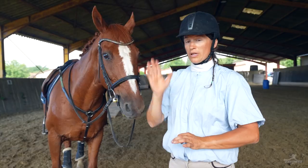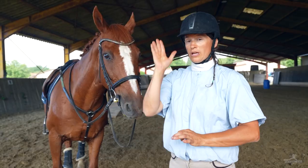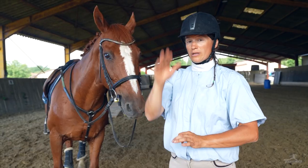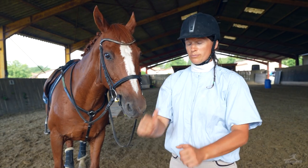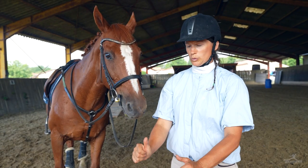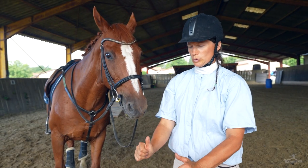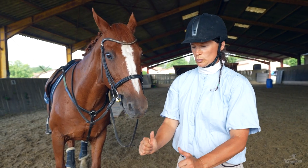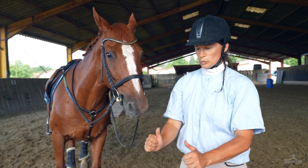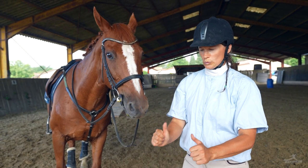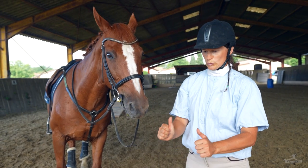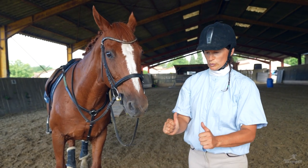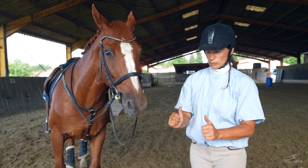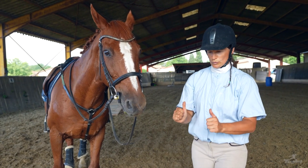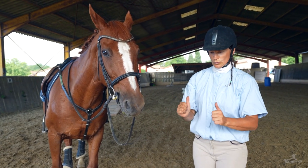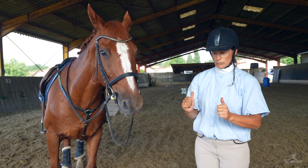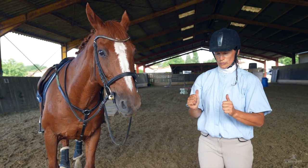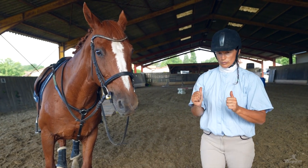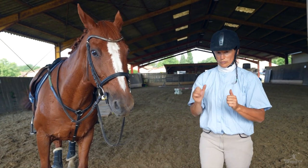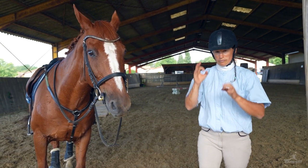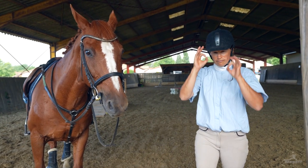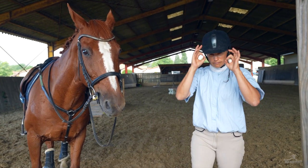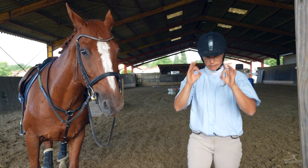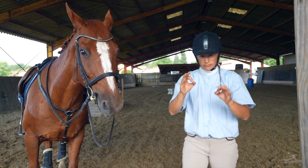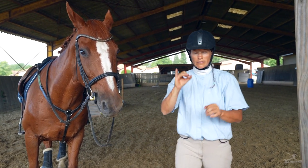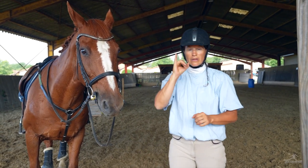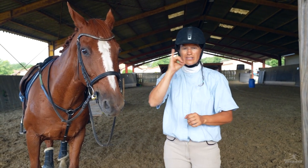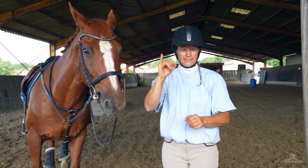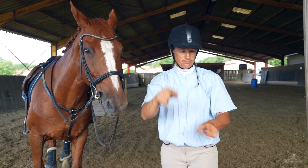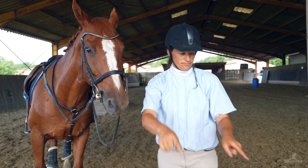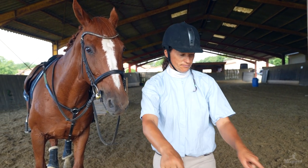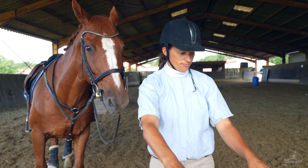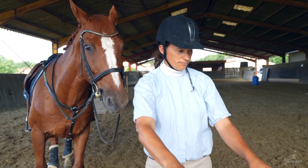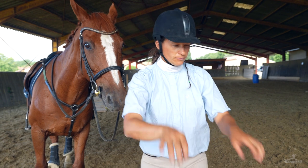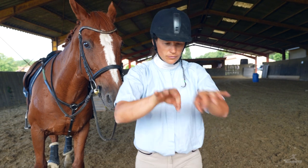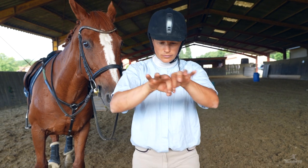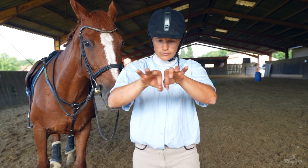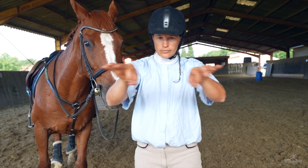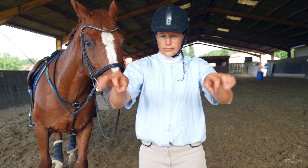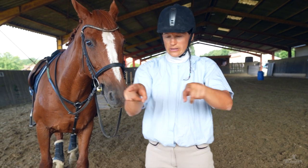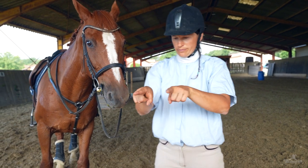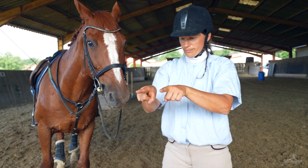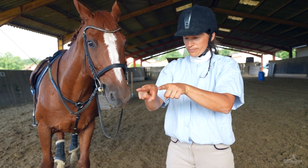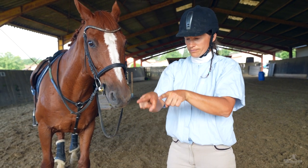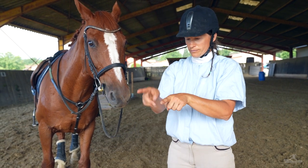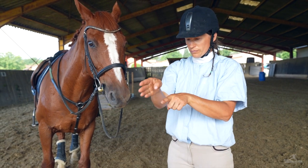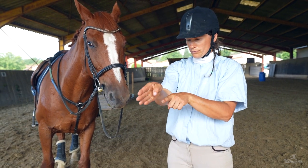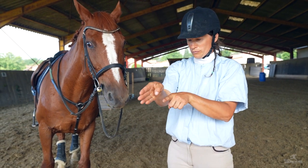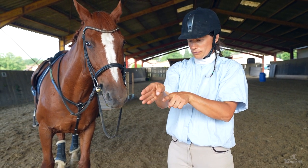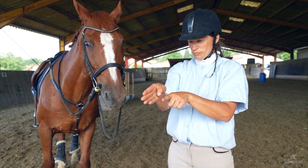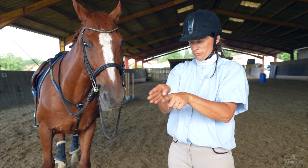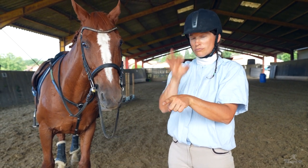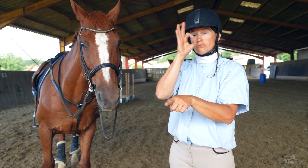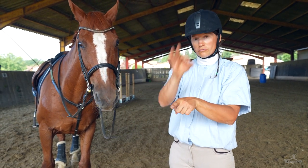Then, the horse must walk backwards within the track on the course.